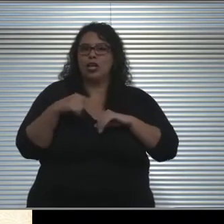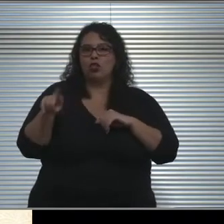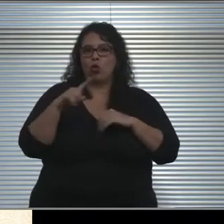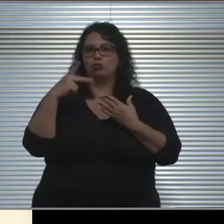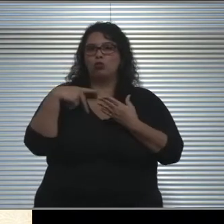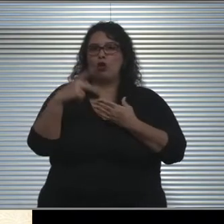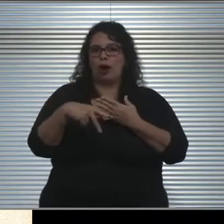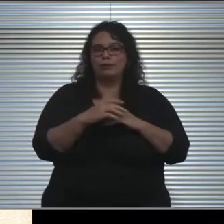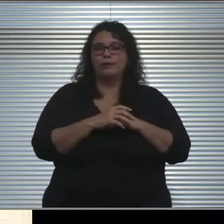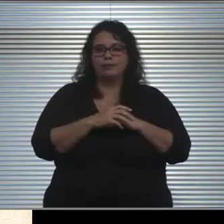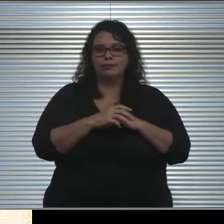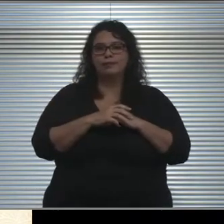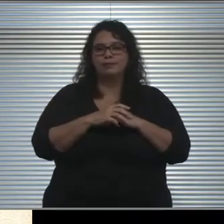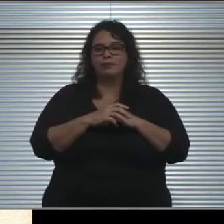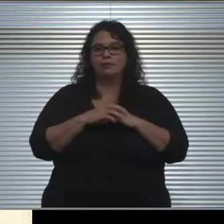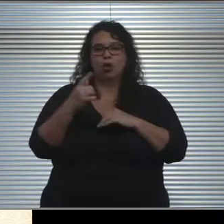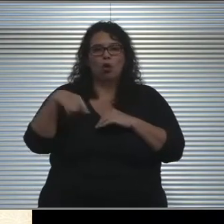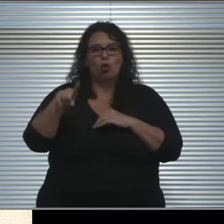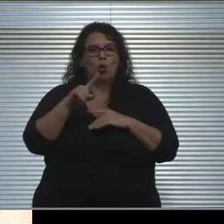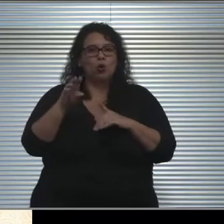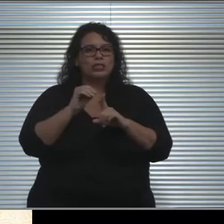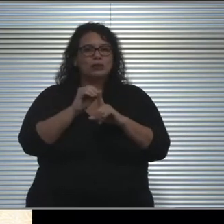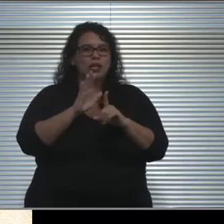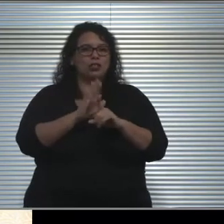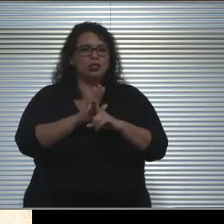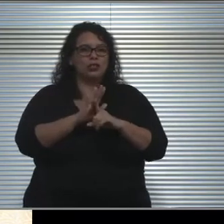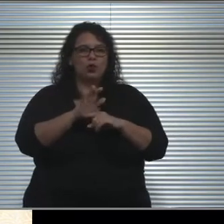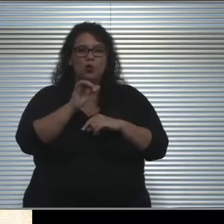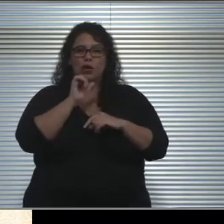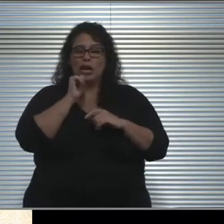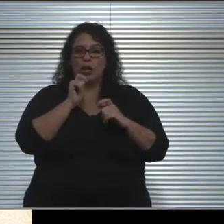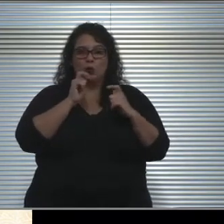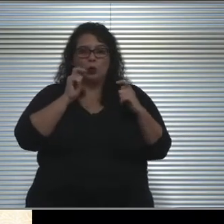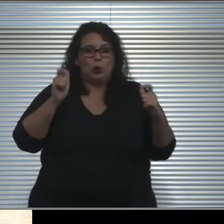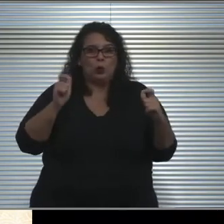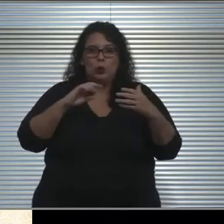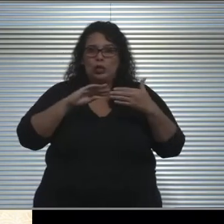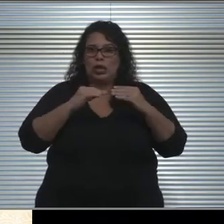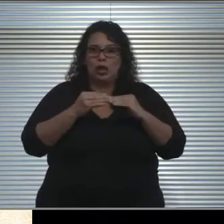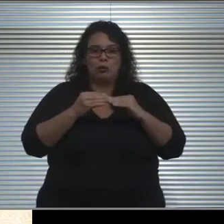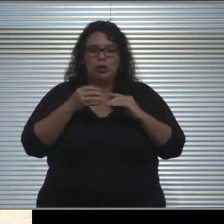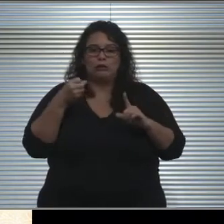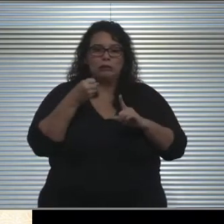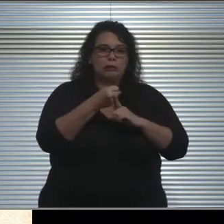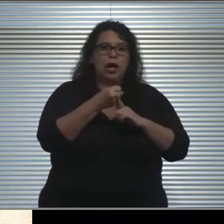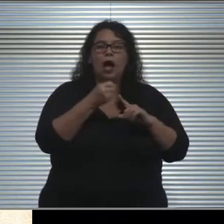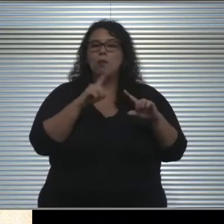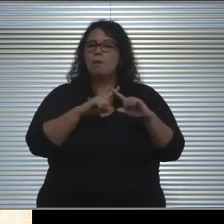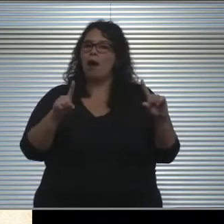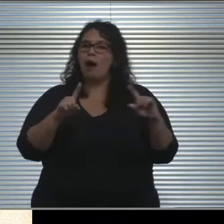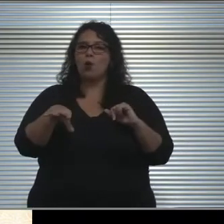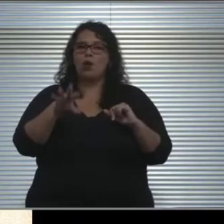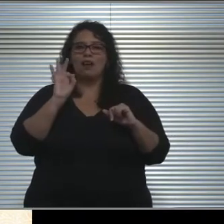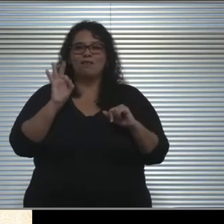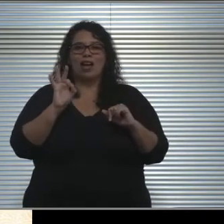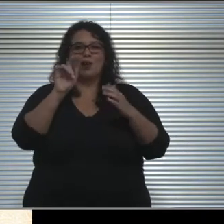Those exposures have not been substantial given the number of students that we are supporting, but we have found in every week,